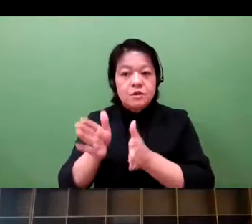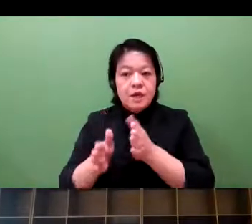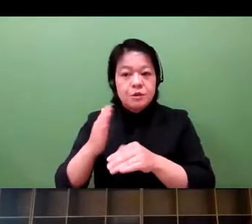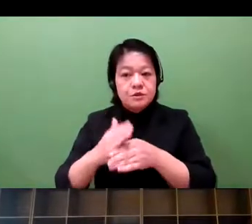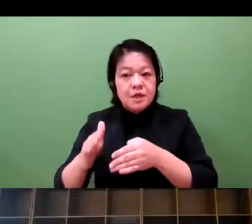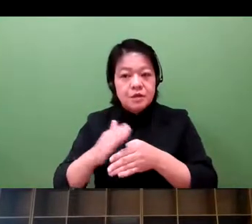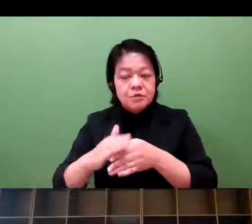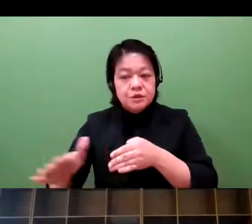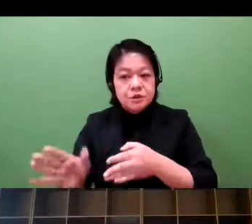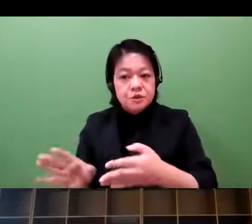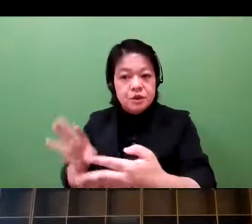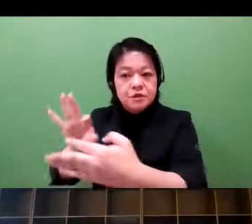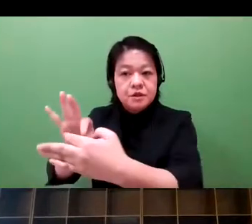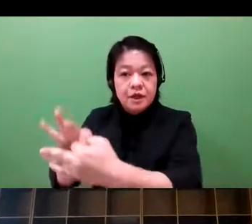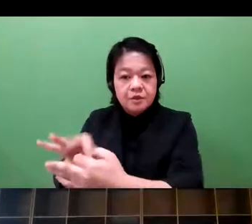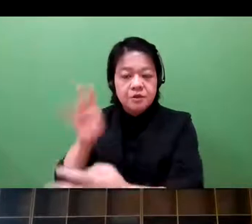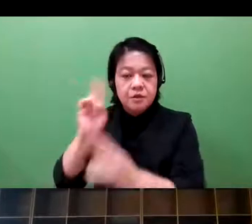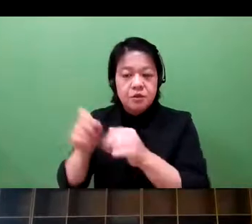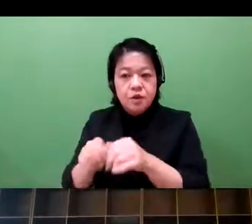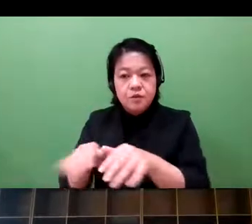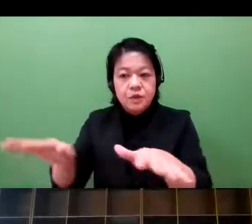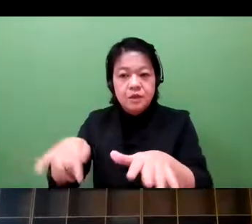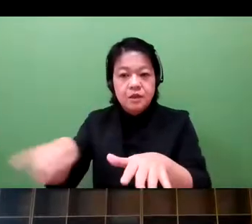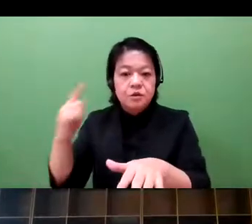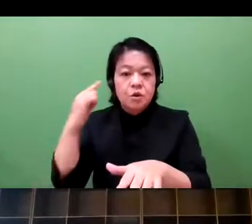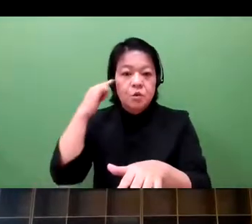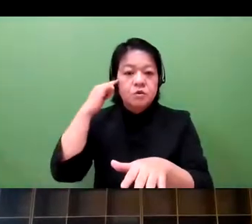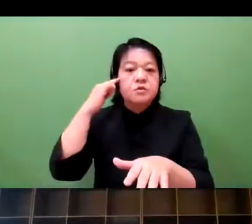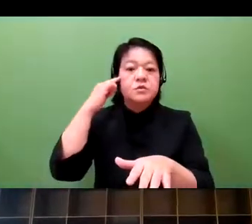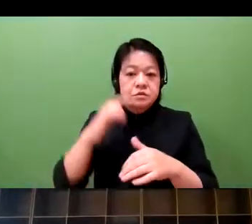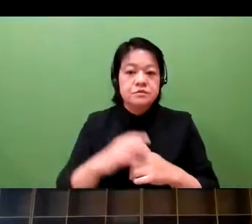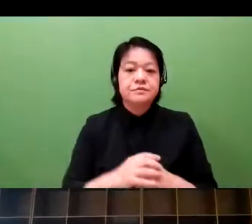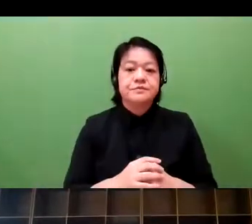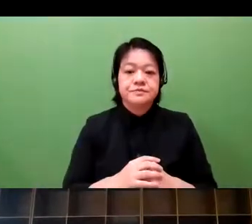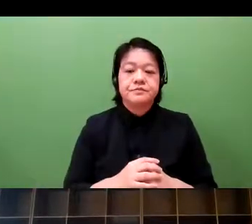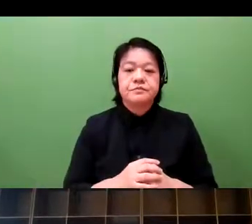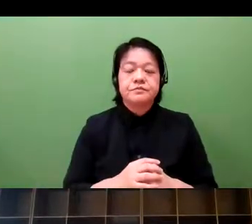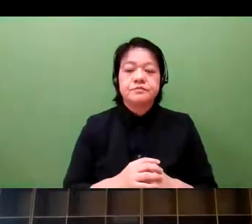And there will be increasing number of companies who make use of this system, and there